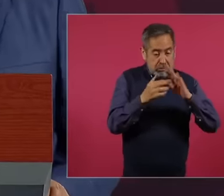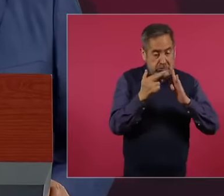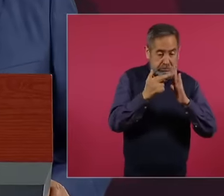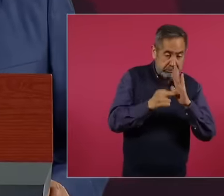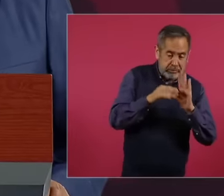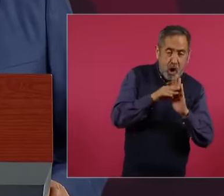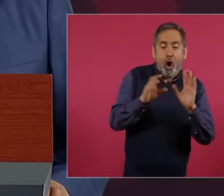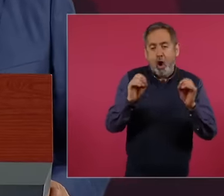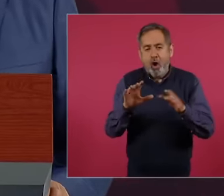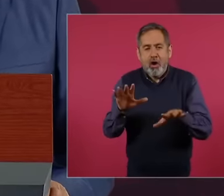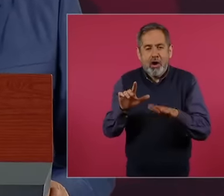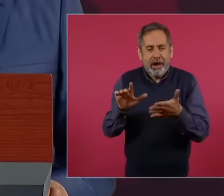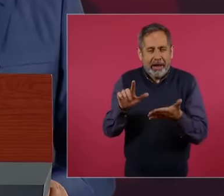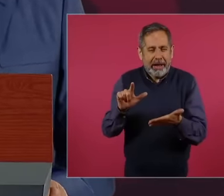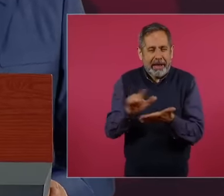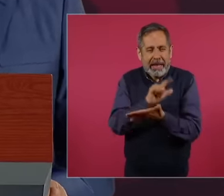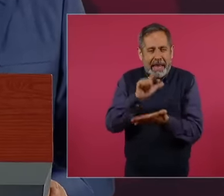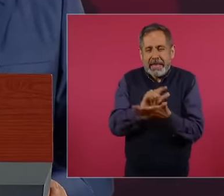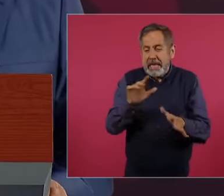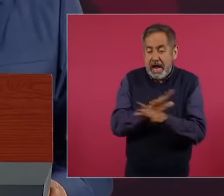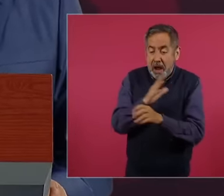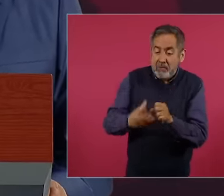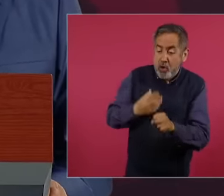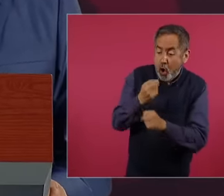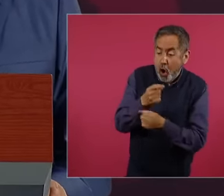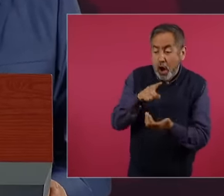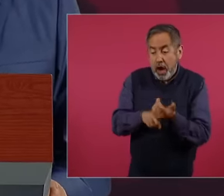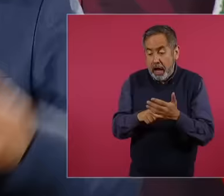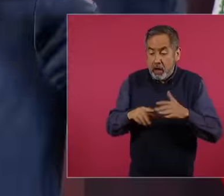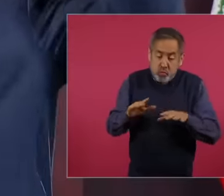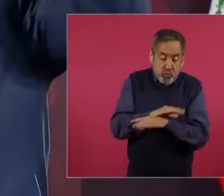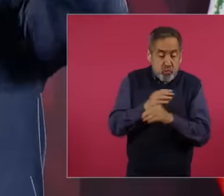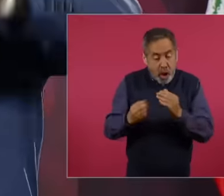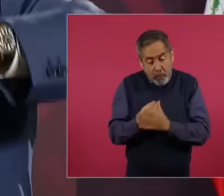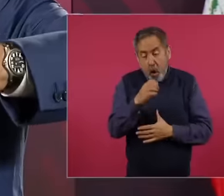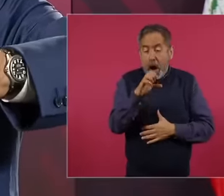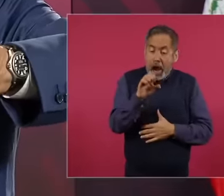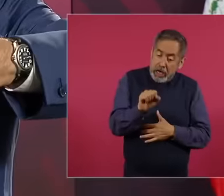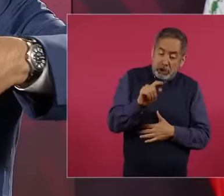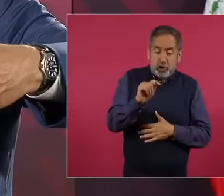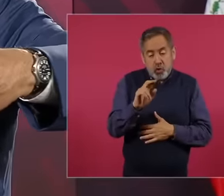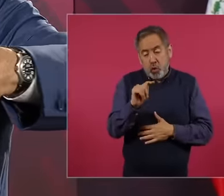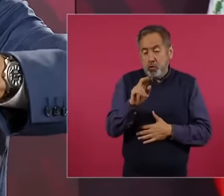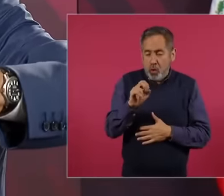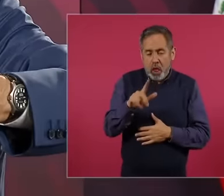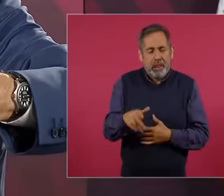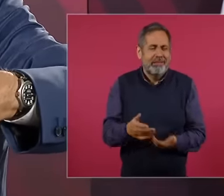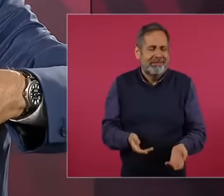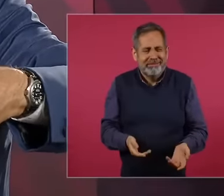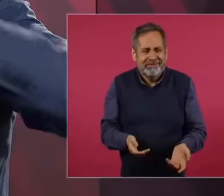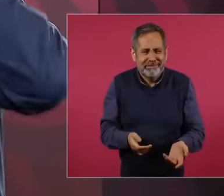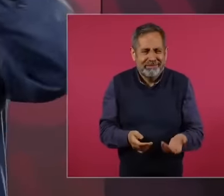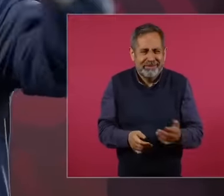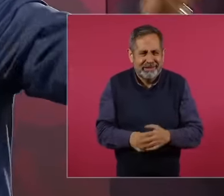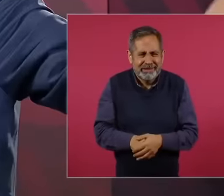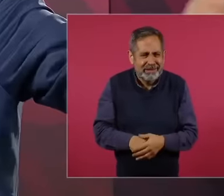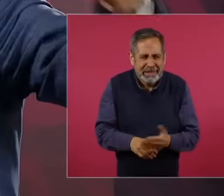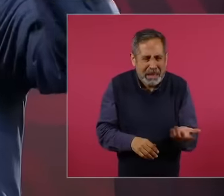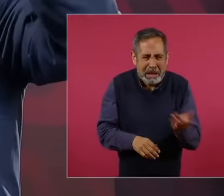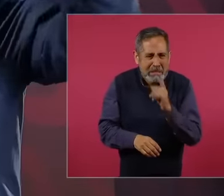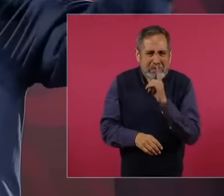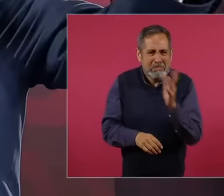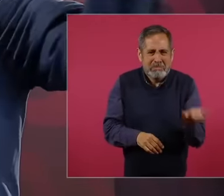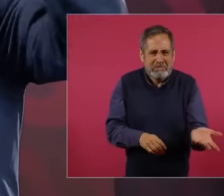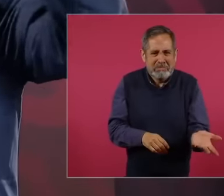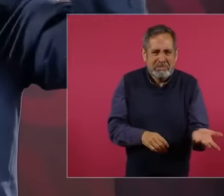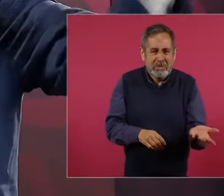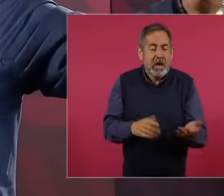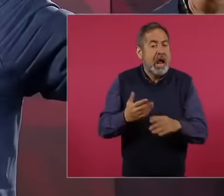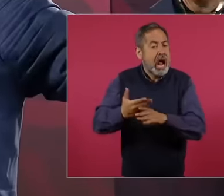structural reforms already dictated to us, imagine how much pride we are now